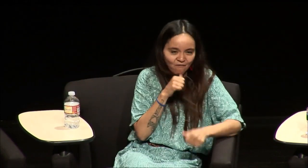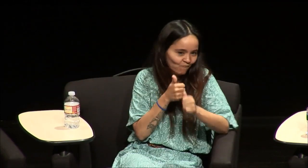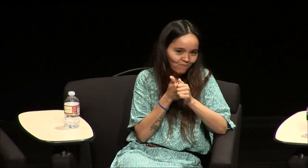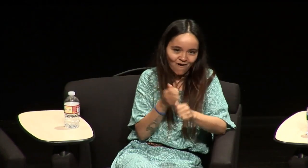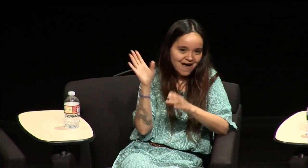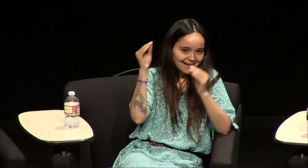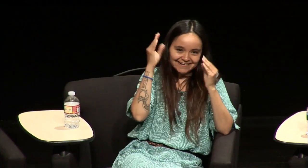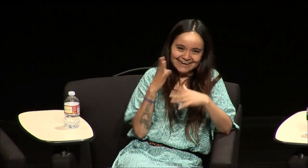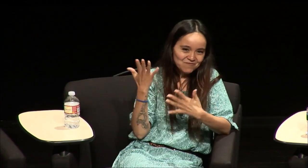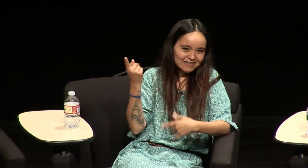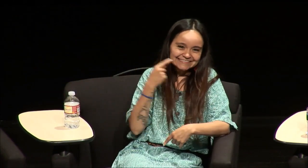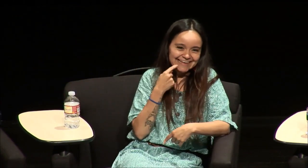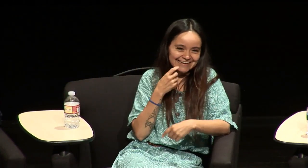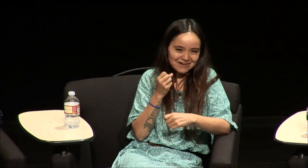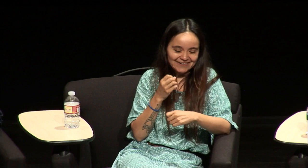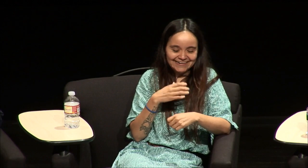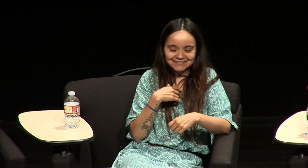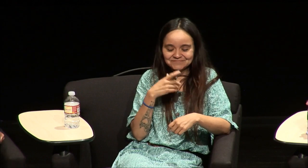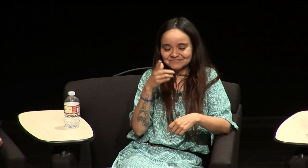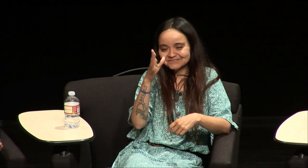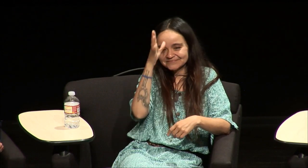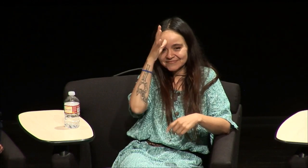like hey look look I wasn't following the teacher I didn't care what he wanted